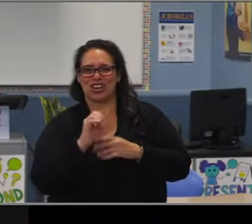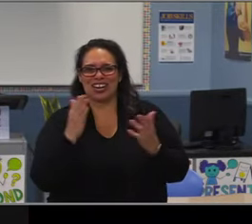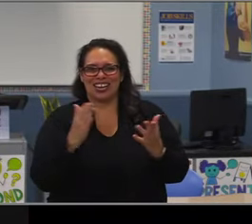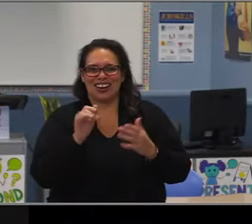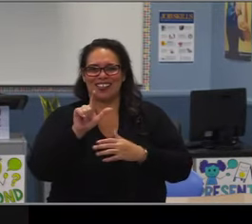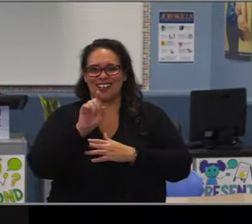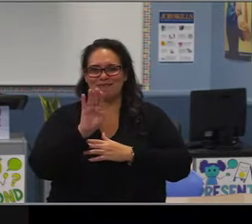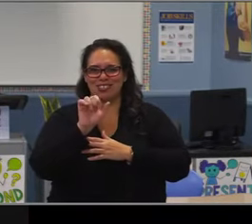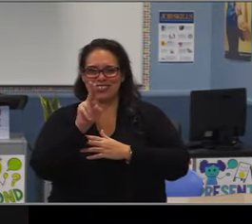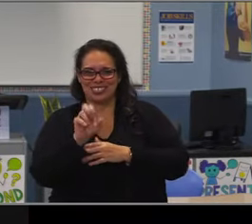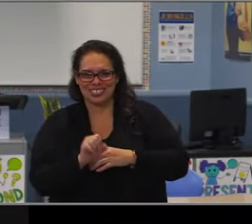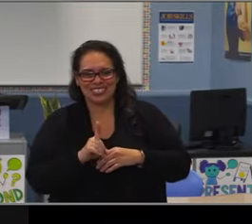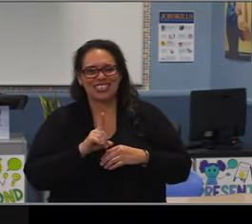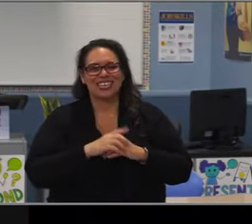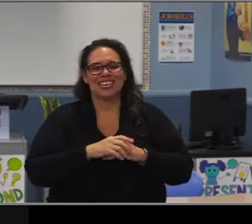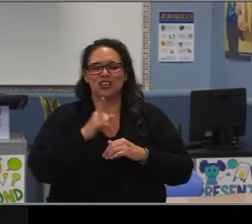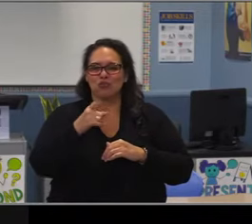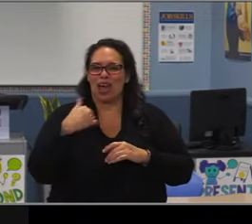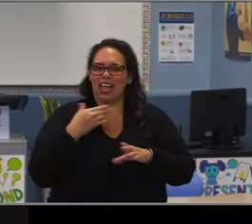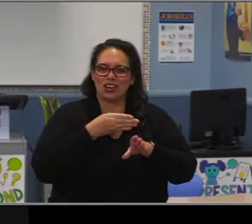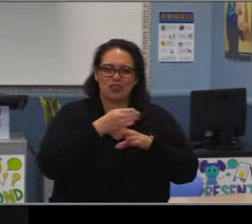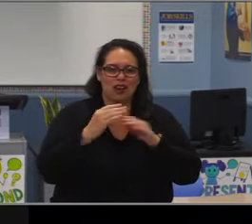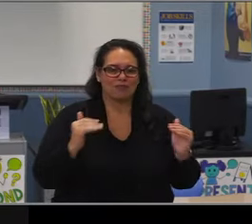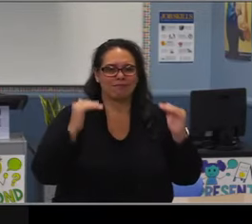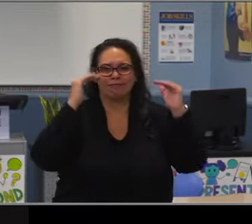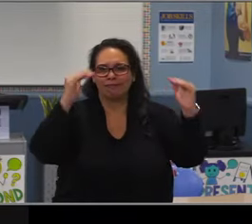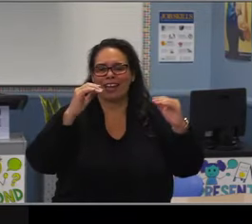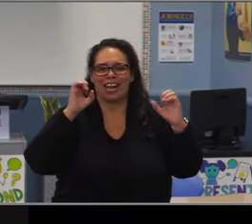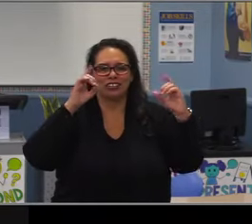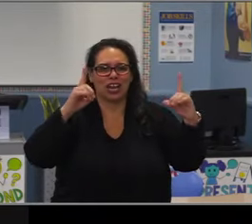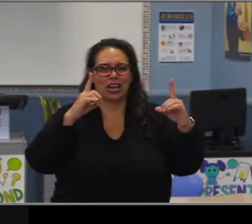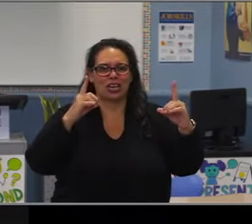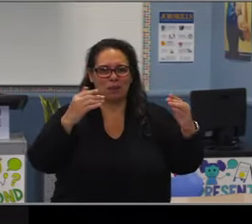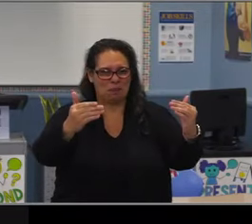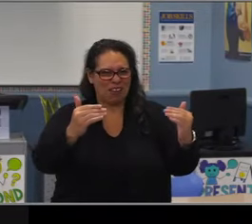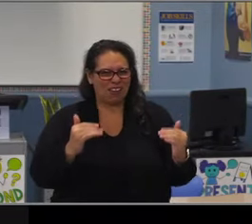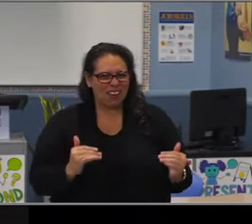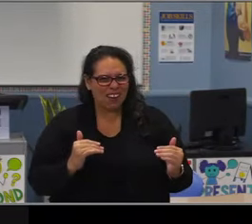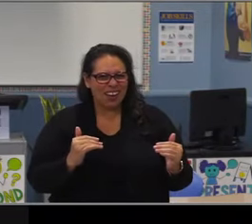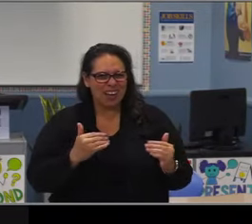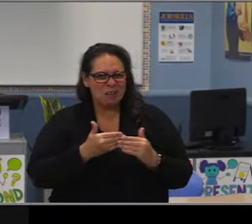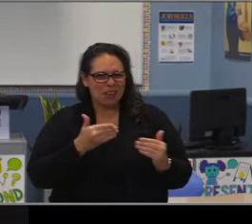It's almost incomprehensible for us to imagine the Long Beach Unified School District